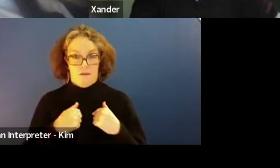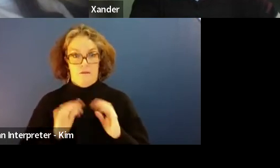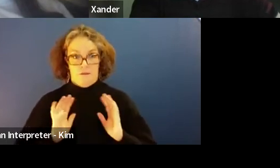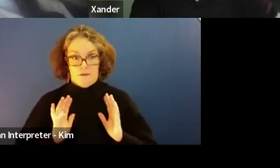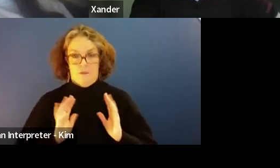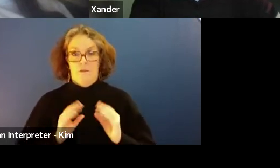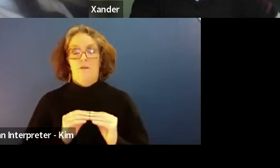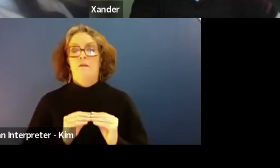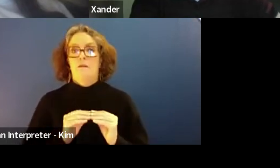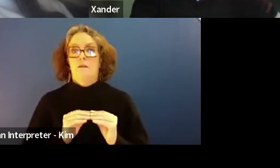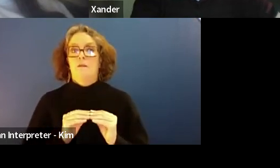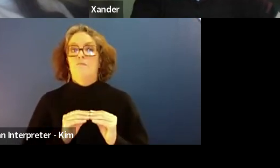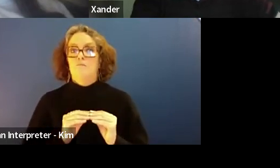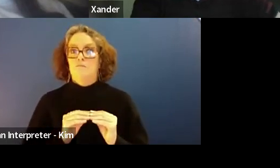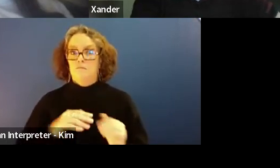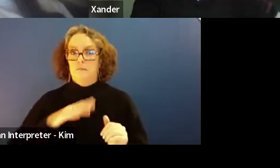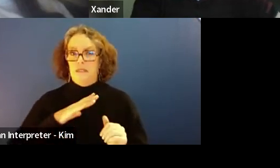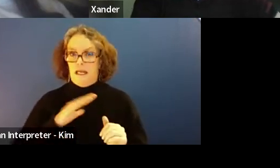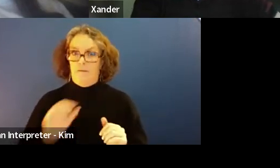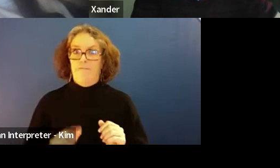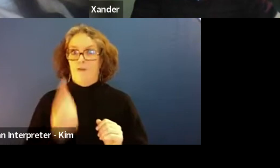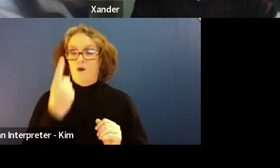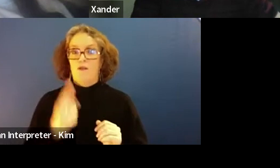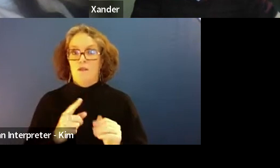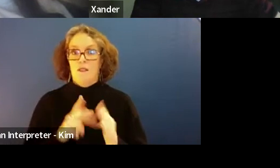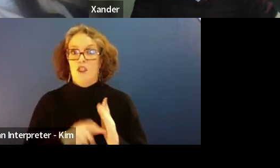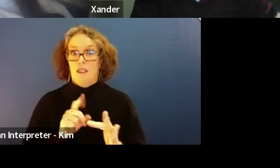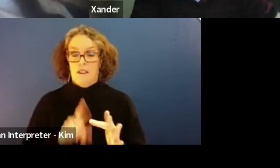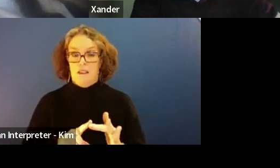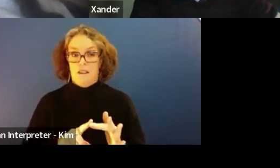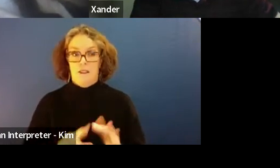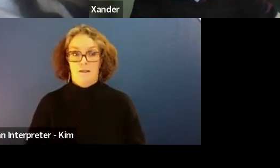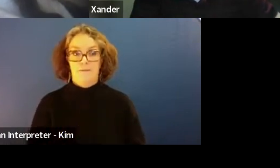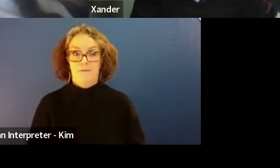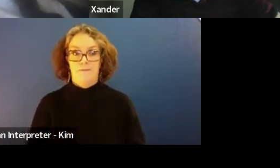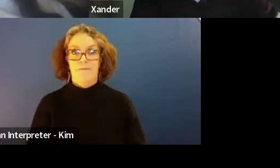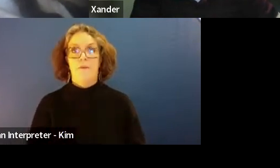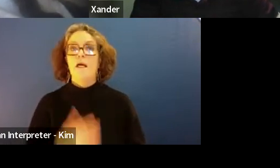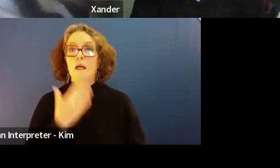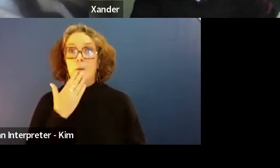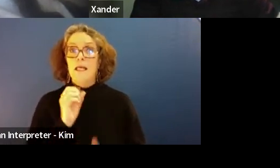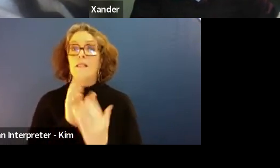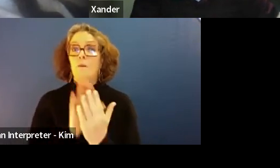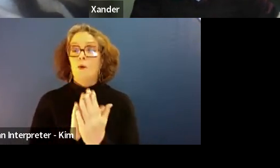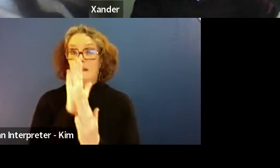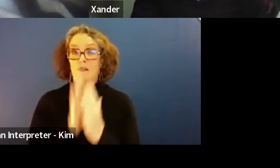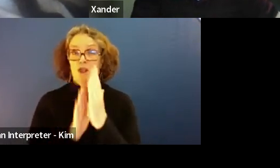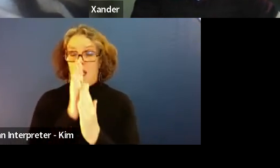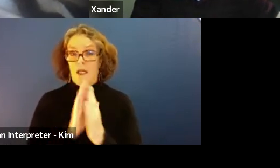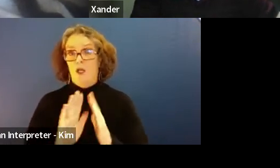I would like to encourage everyone watching to pop in the chat, what mines they're joining from.